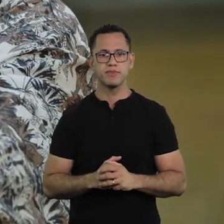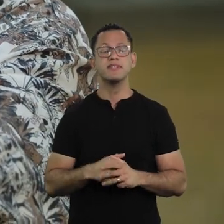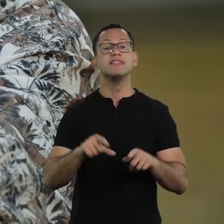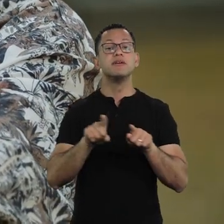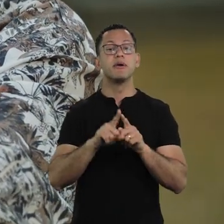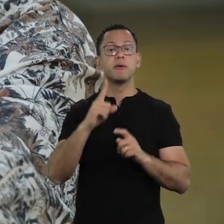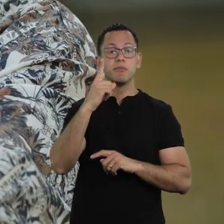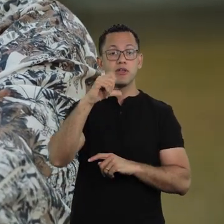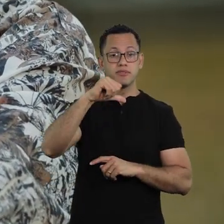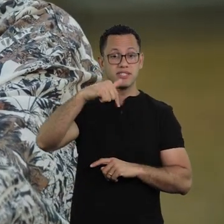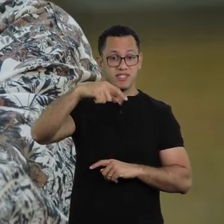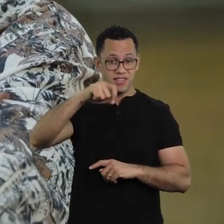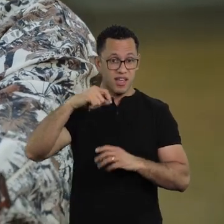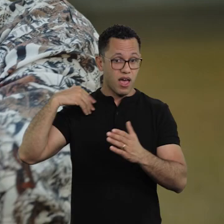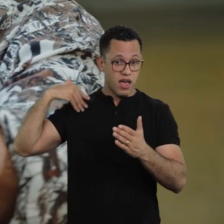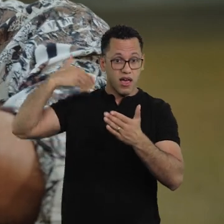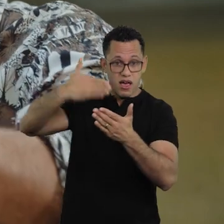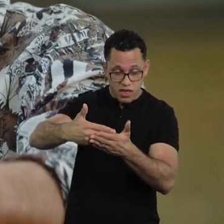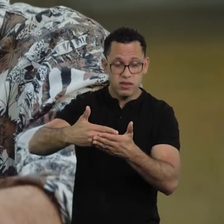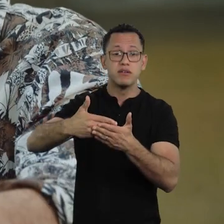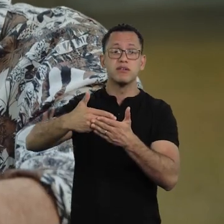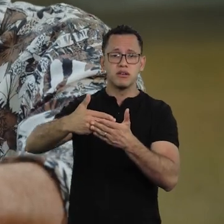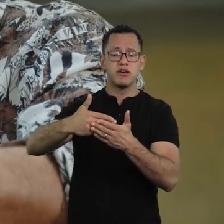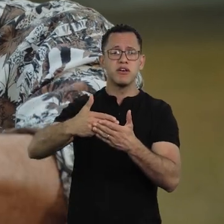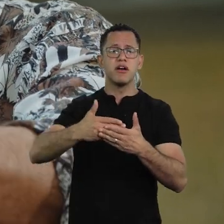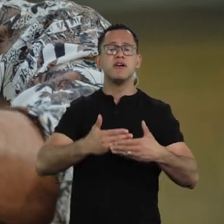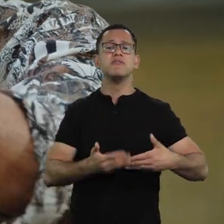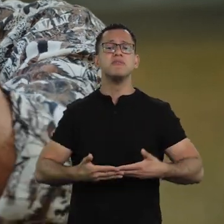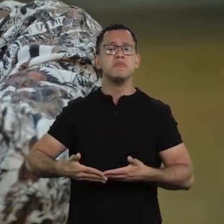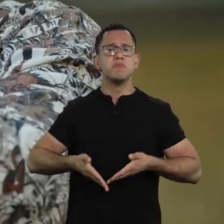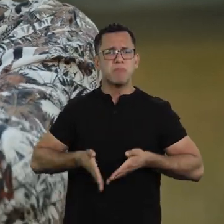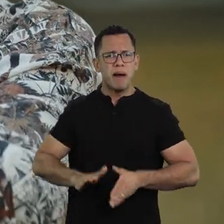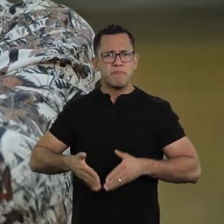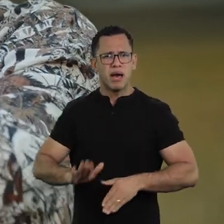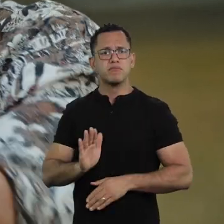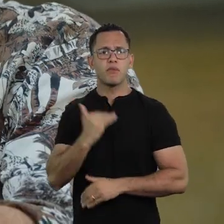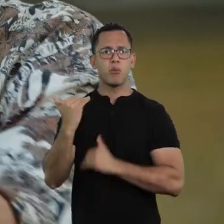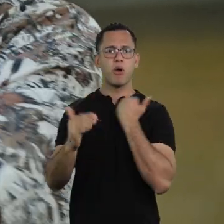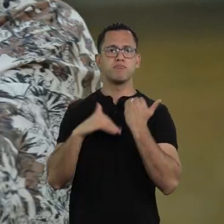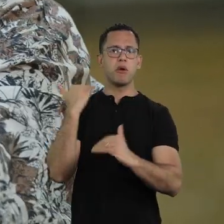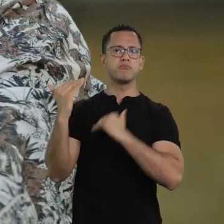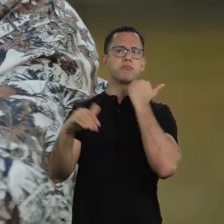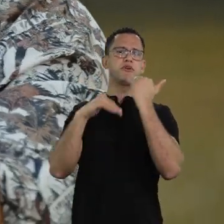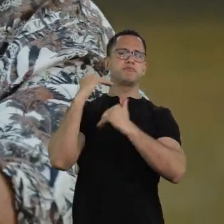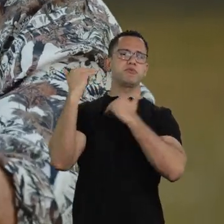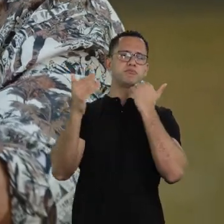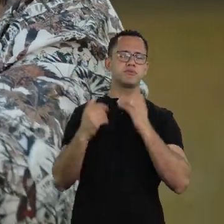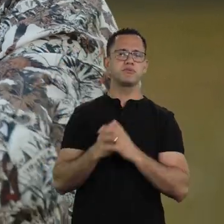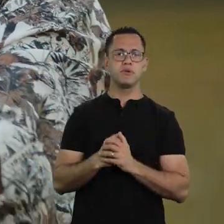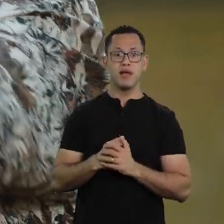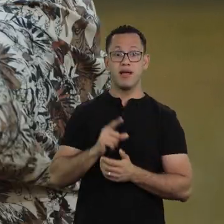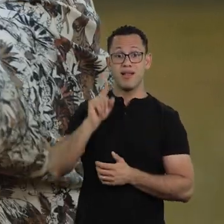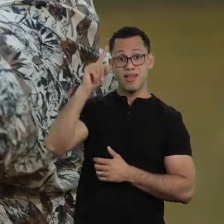children mortality, until the 70s, it was 150 per thousand born, in some places,